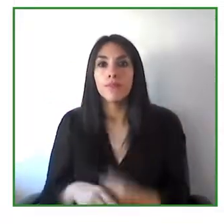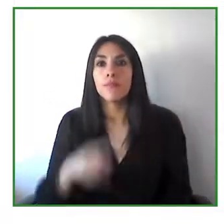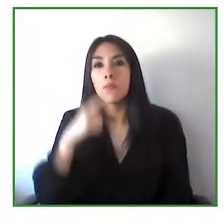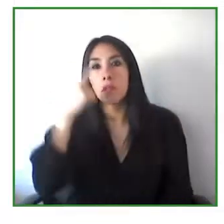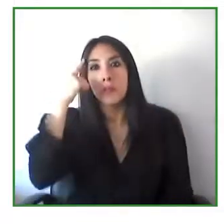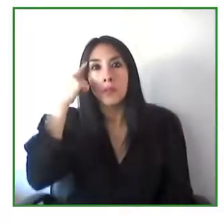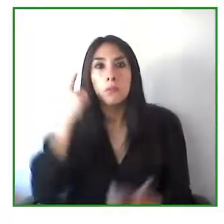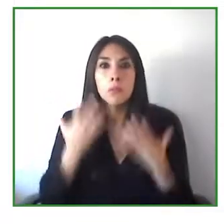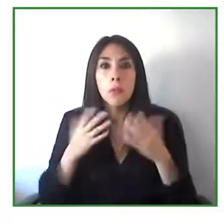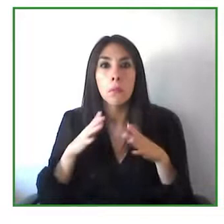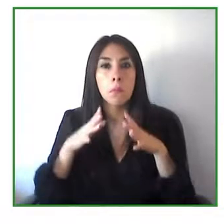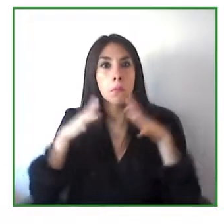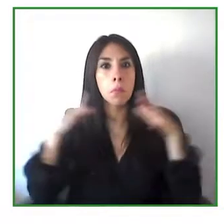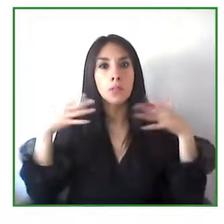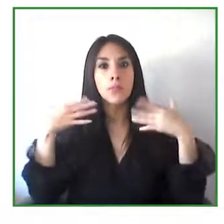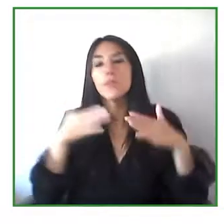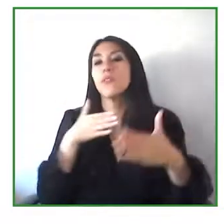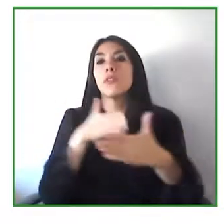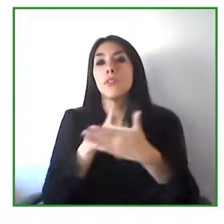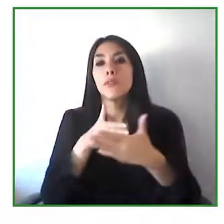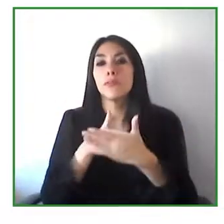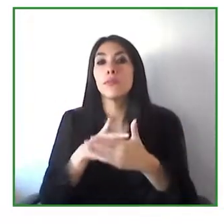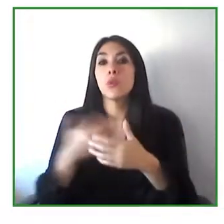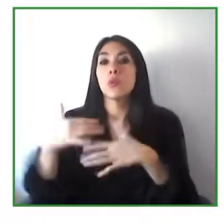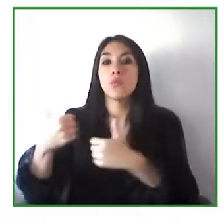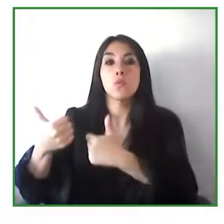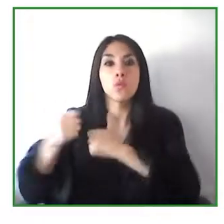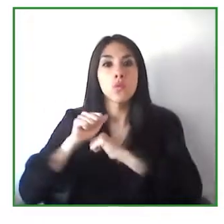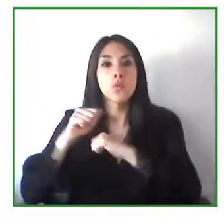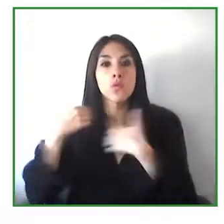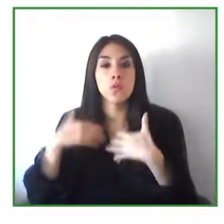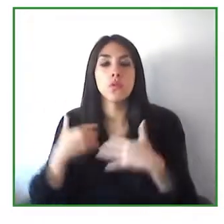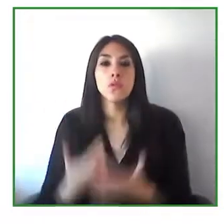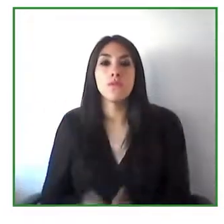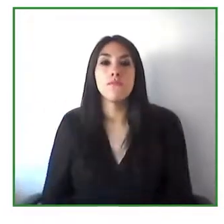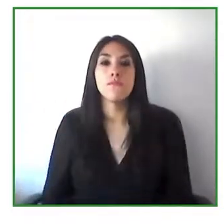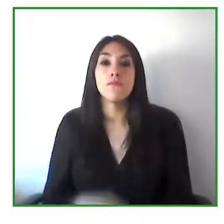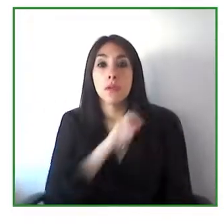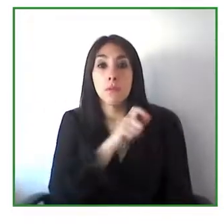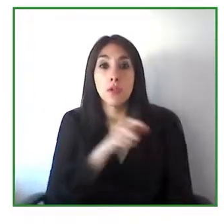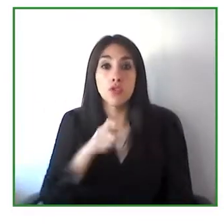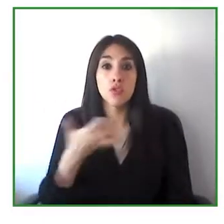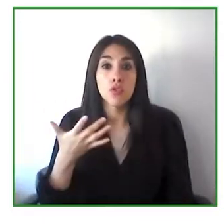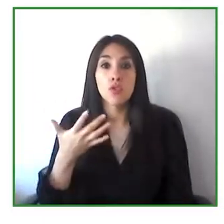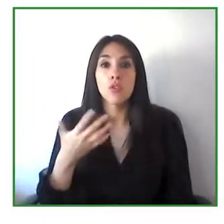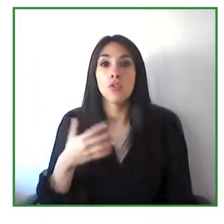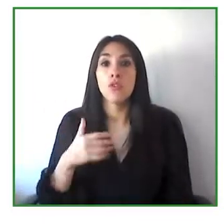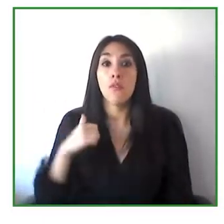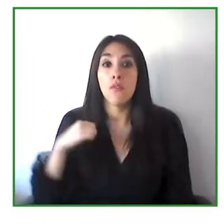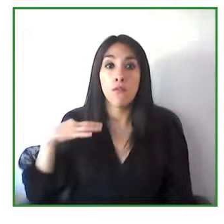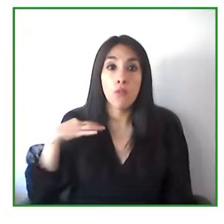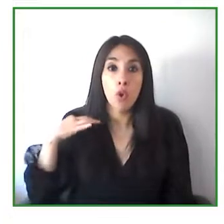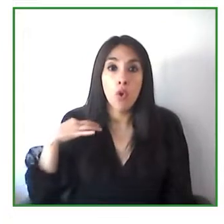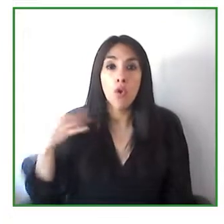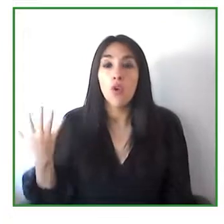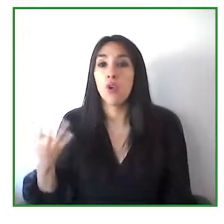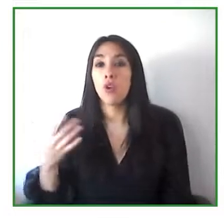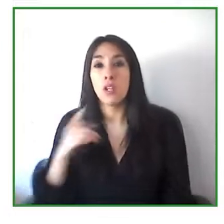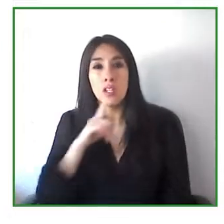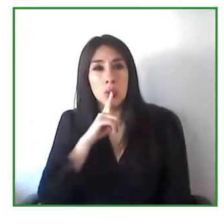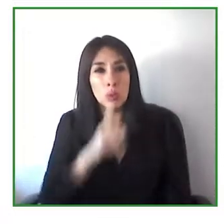ensure that persons with disabilities have actually not only access because a lot of